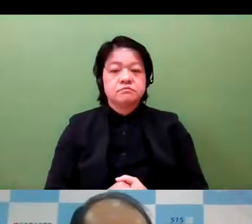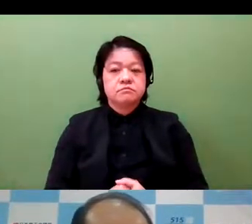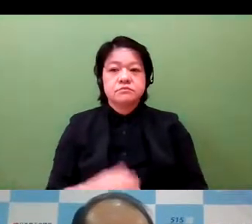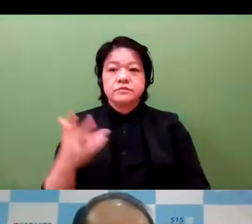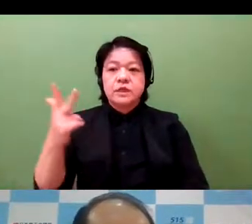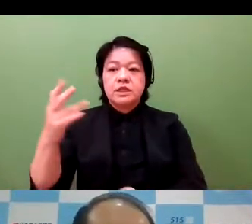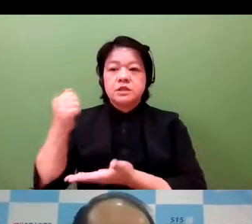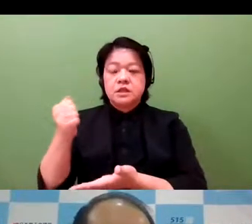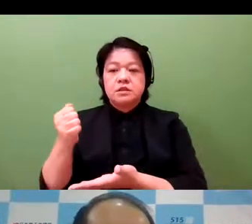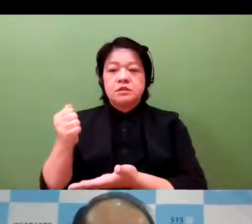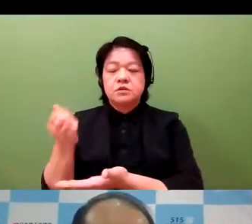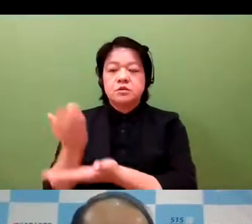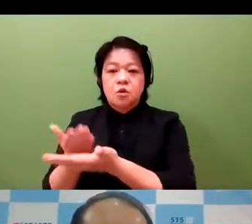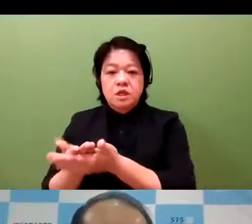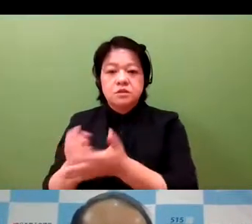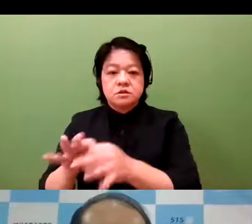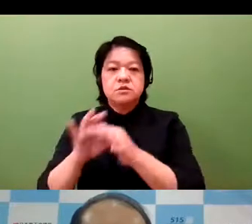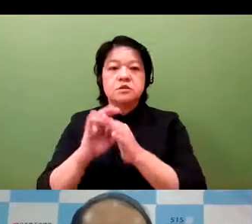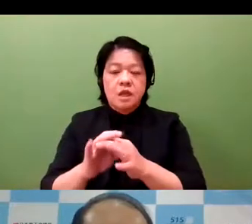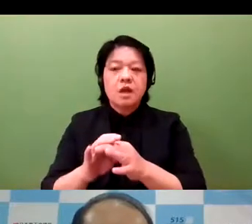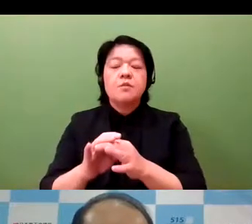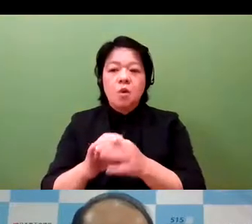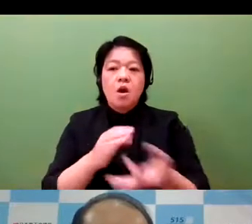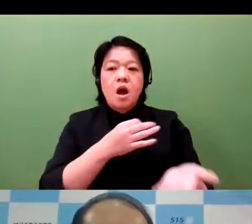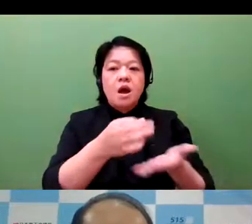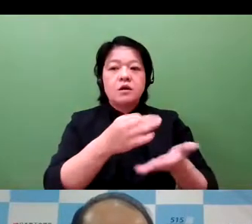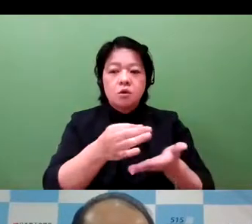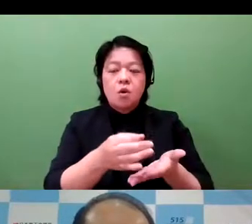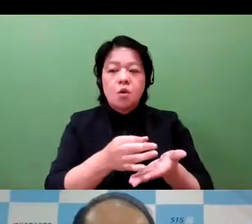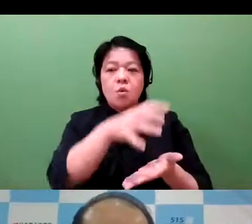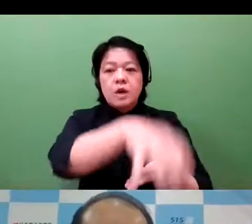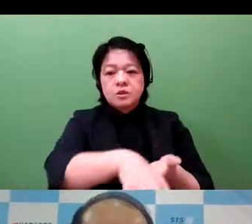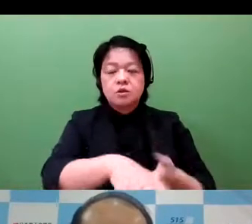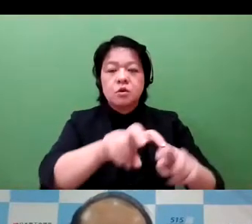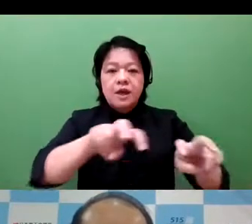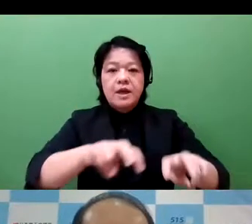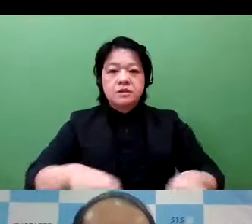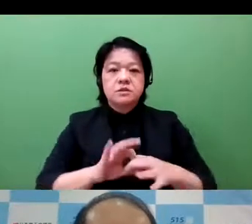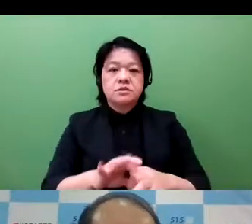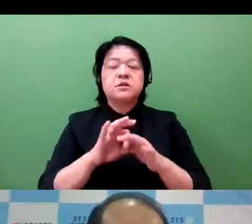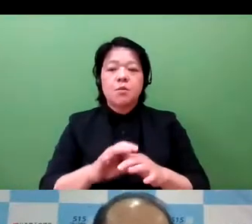companies when it comes to financing or otherwise cultivating a marketing channels.